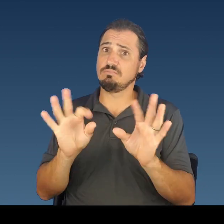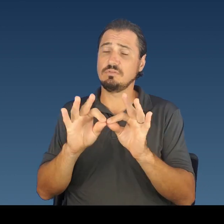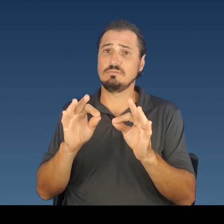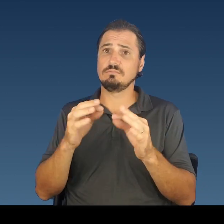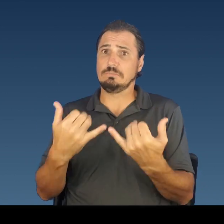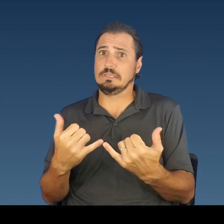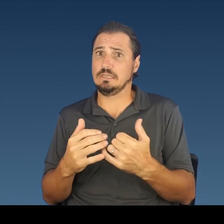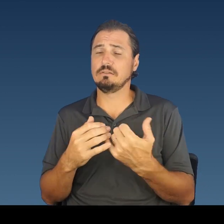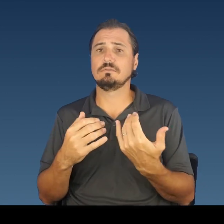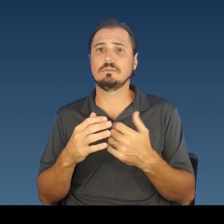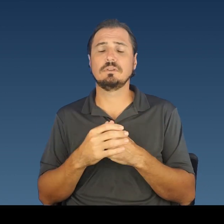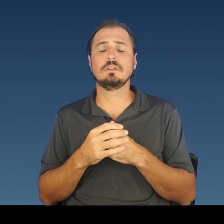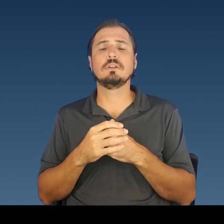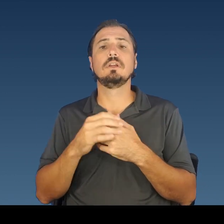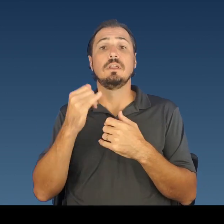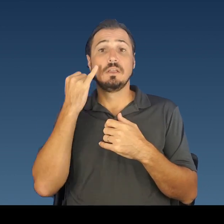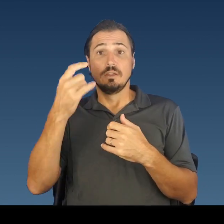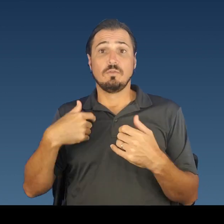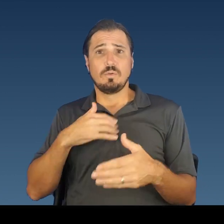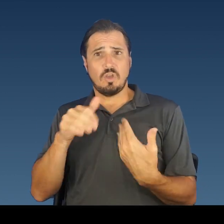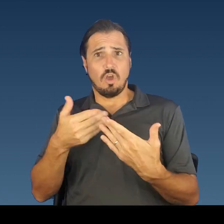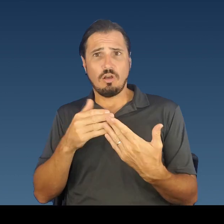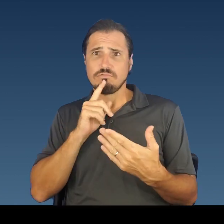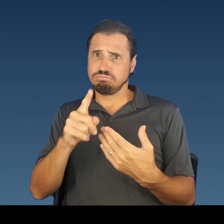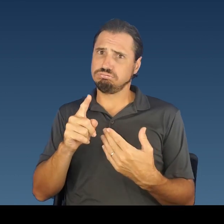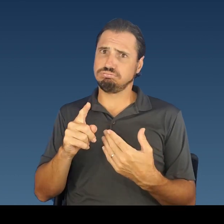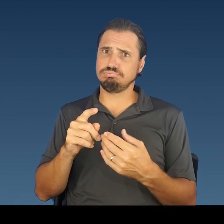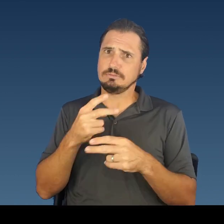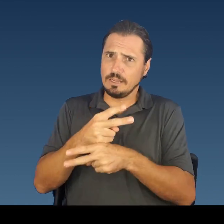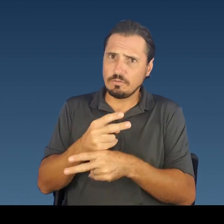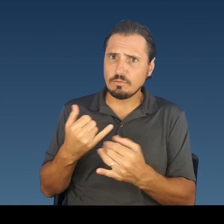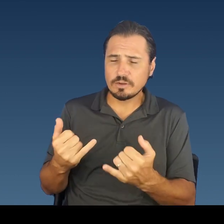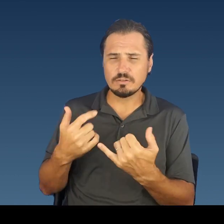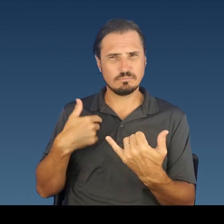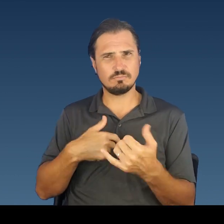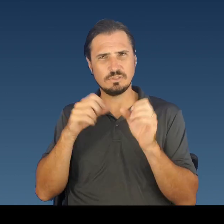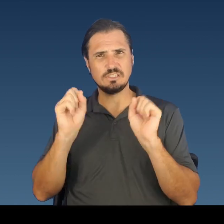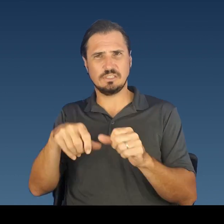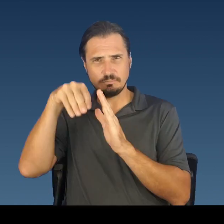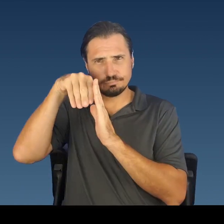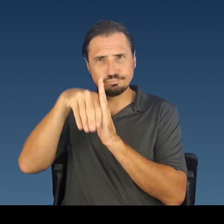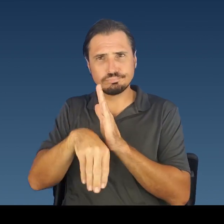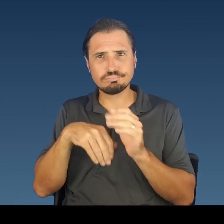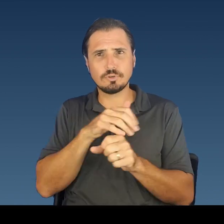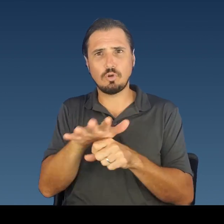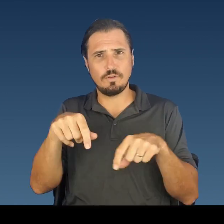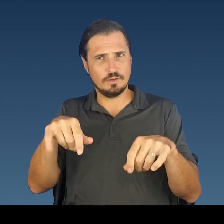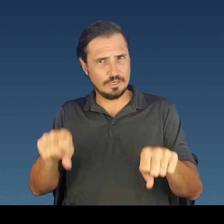current surge,. If we all take extra precautions, we can get our case counts under control.